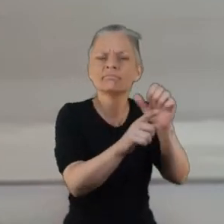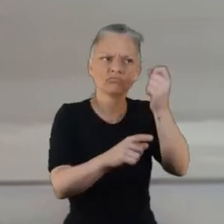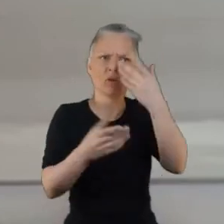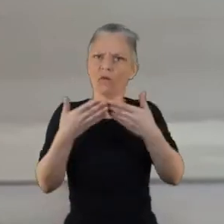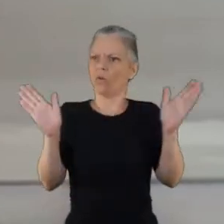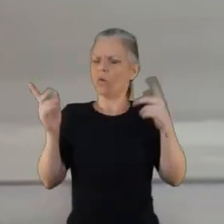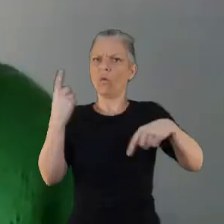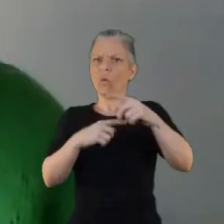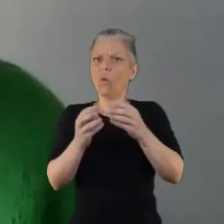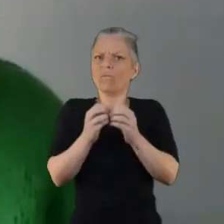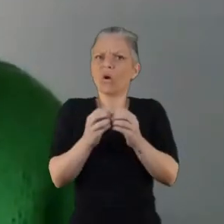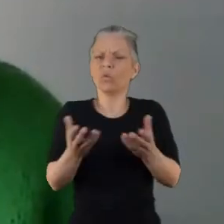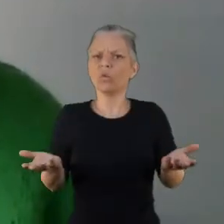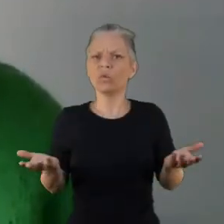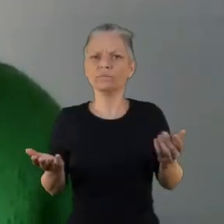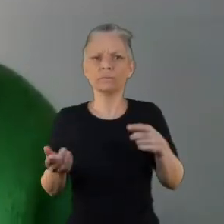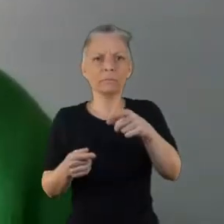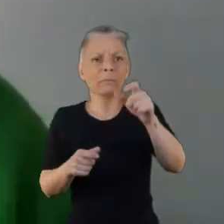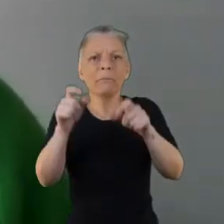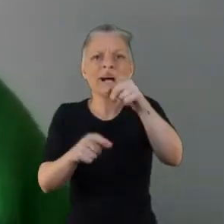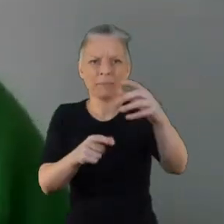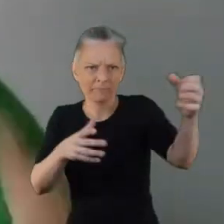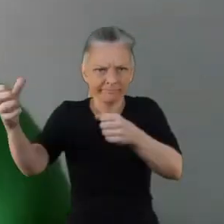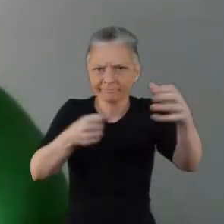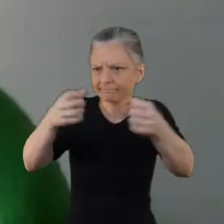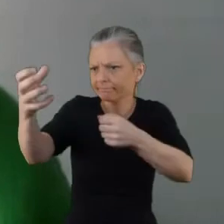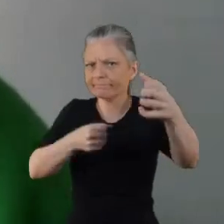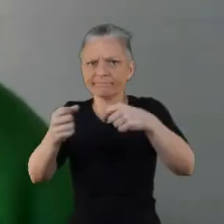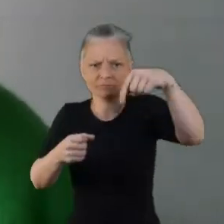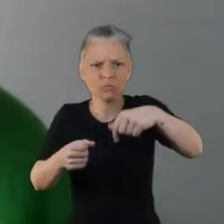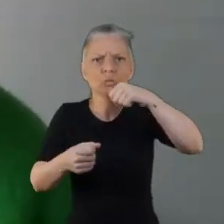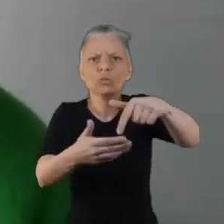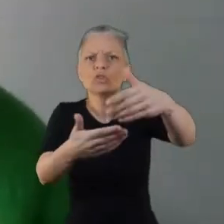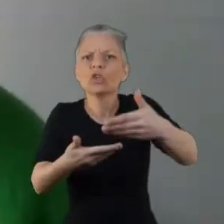What's coming through really powerfully is how much we all value the voice of lived experience